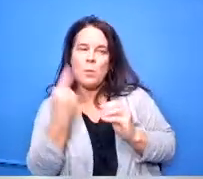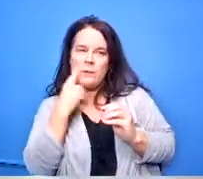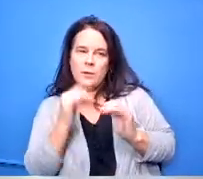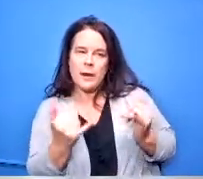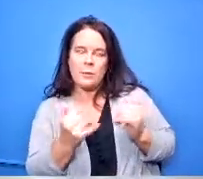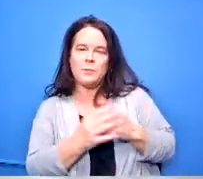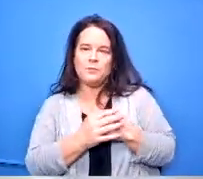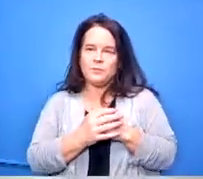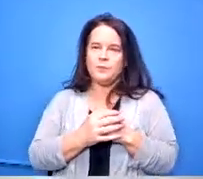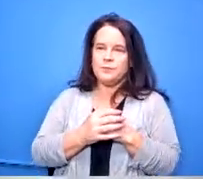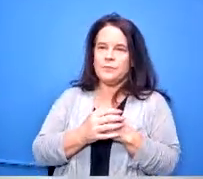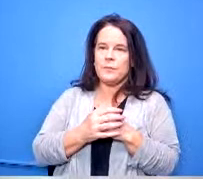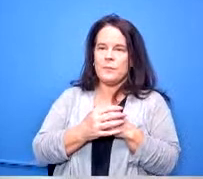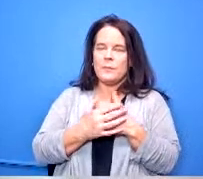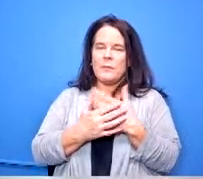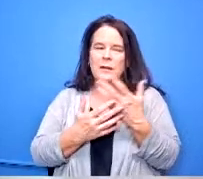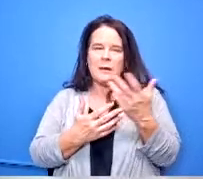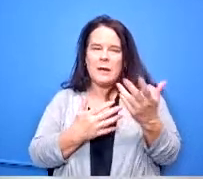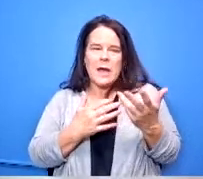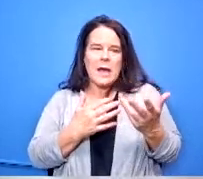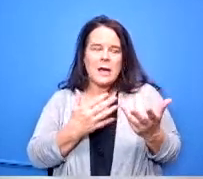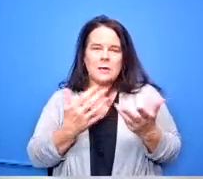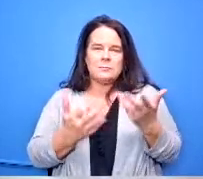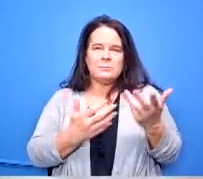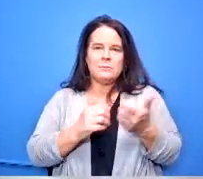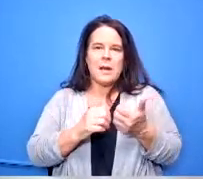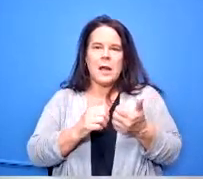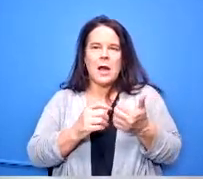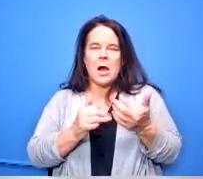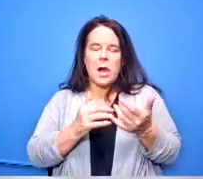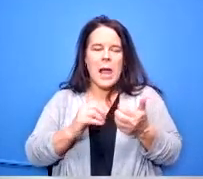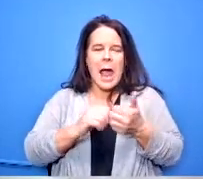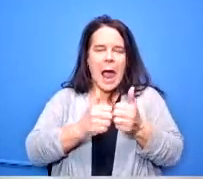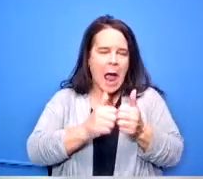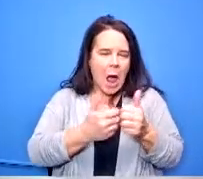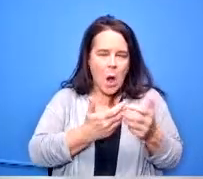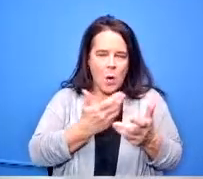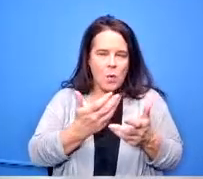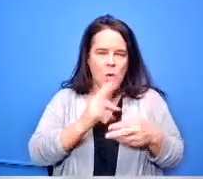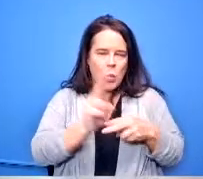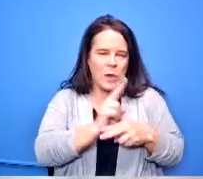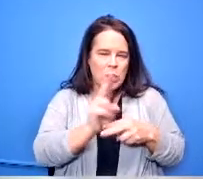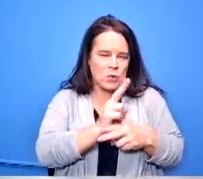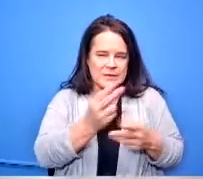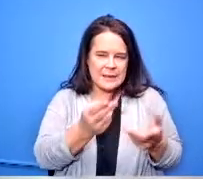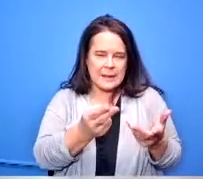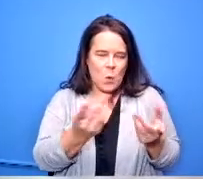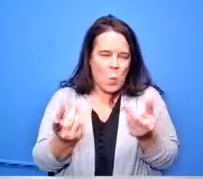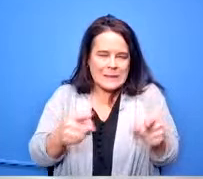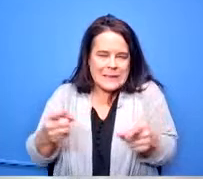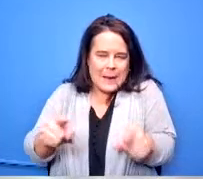and what ways are we utilizing middle school and elementary school uh to prepare one to